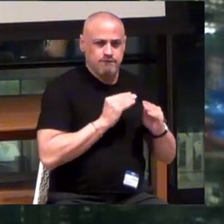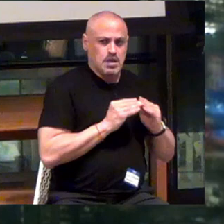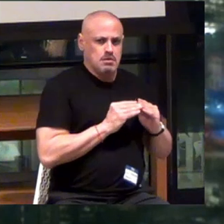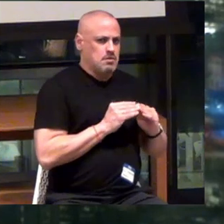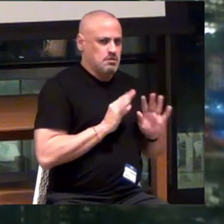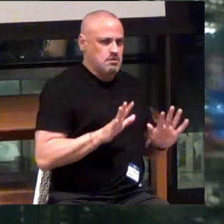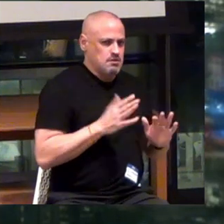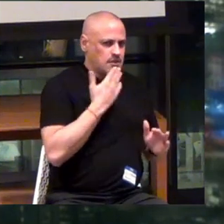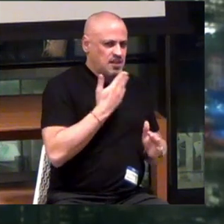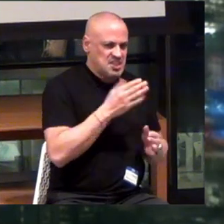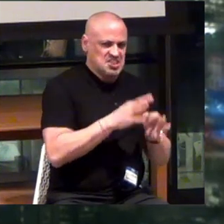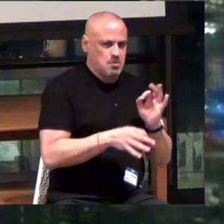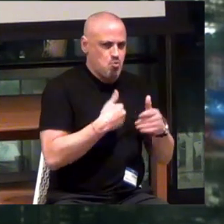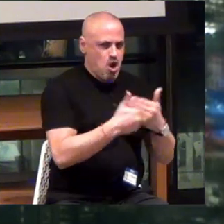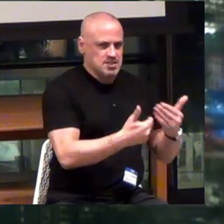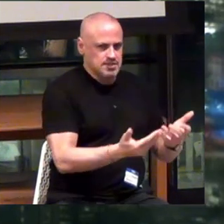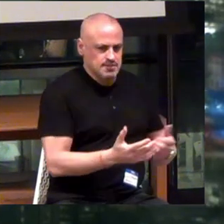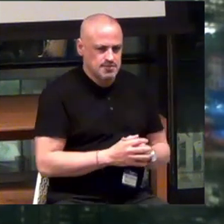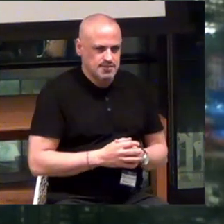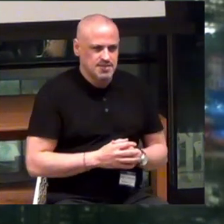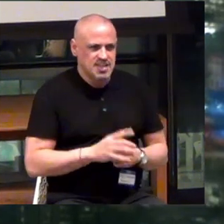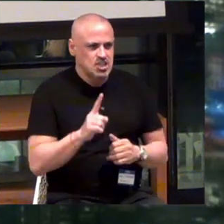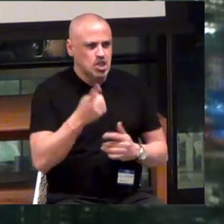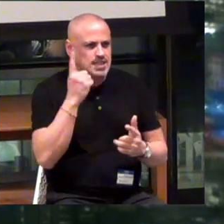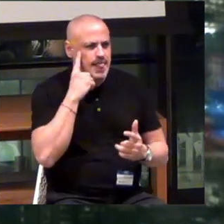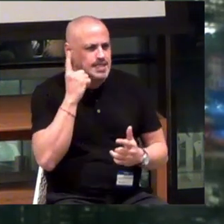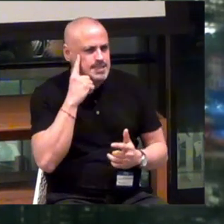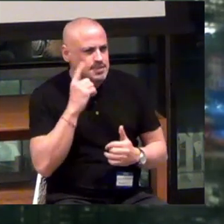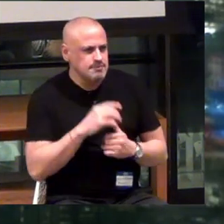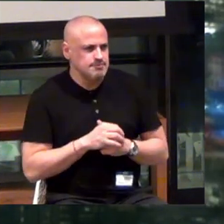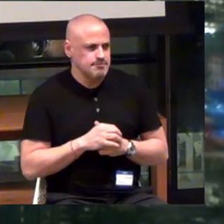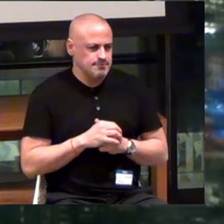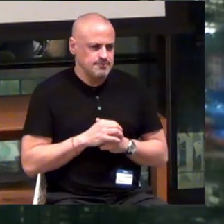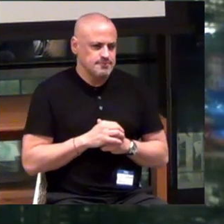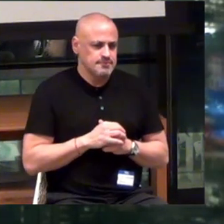It's a very simple process. Just listen. Right?